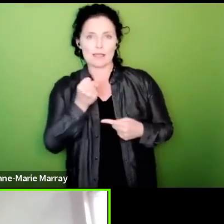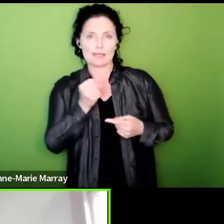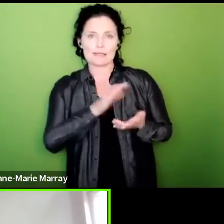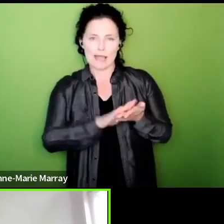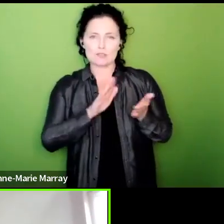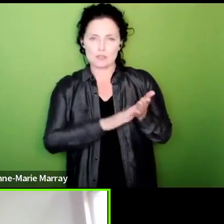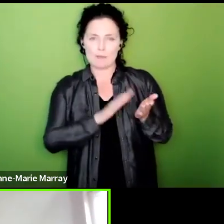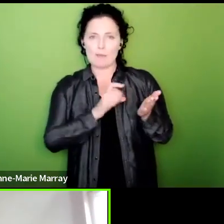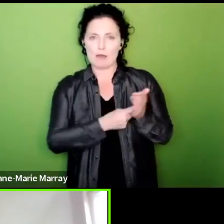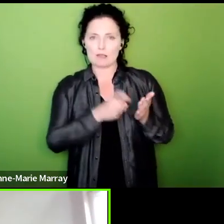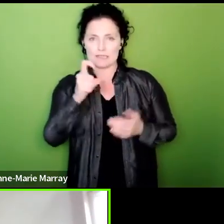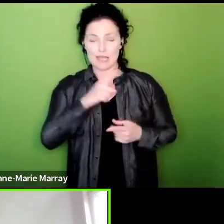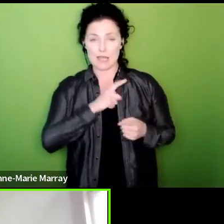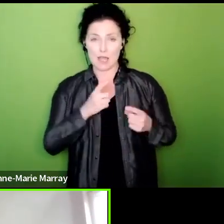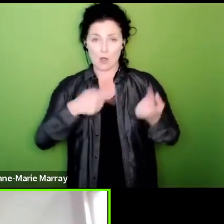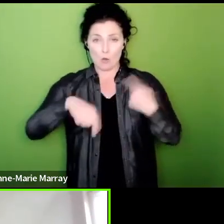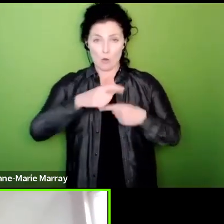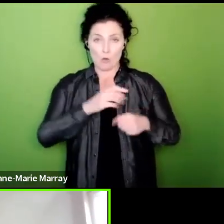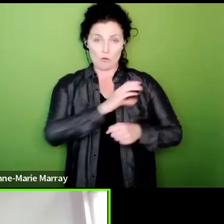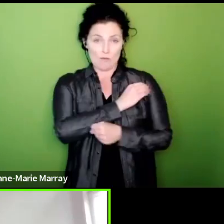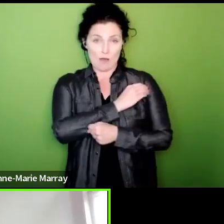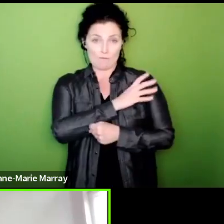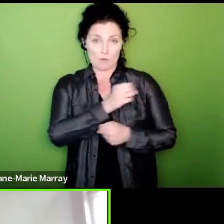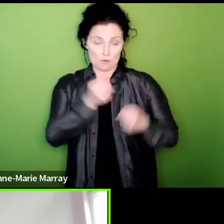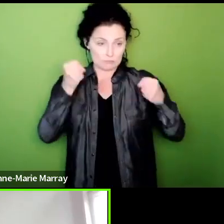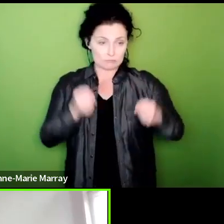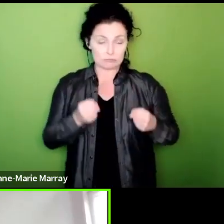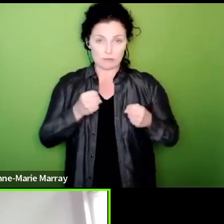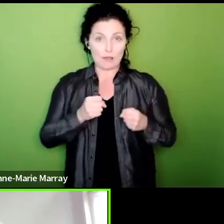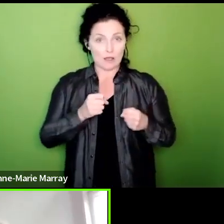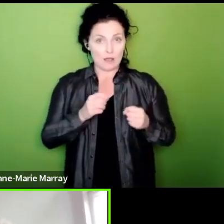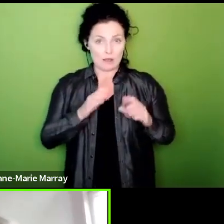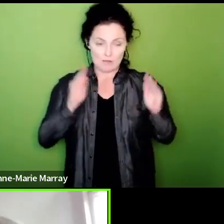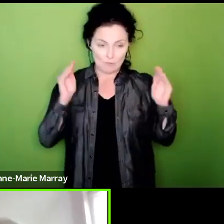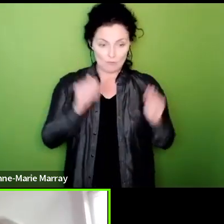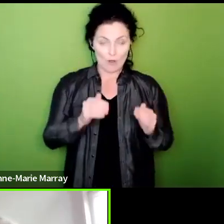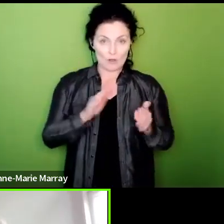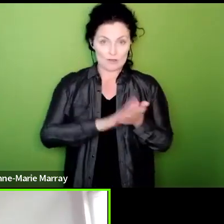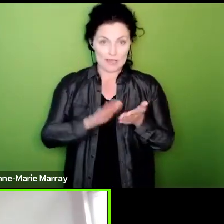union focusing on that one group which is now what will happen rather than with this ballot